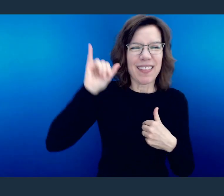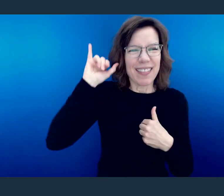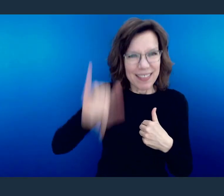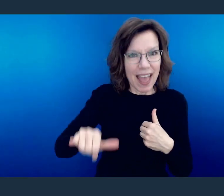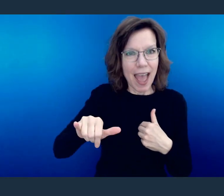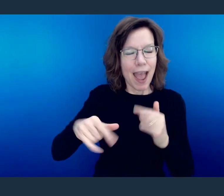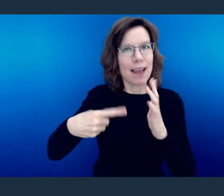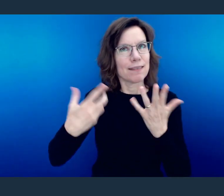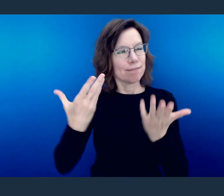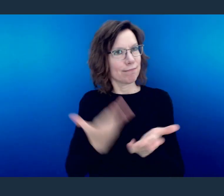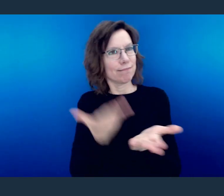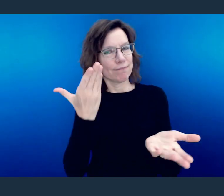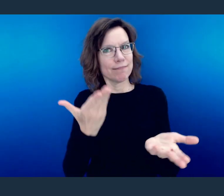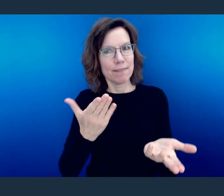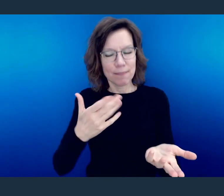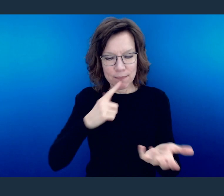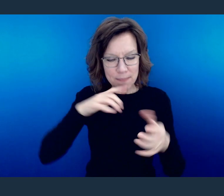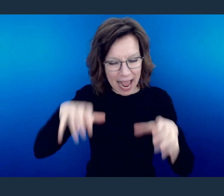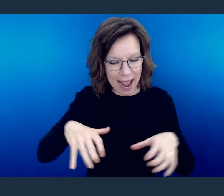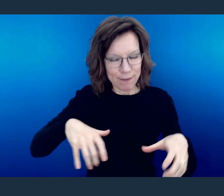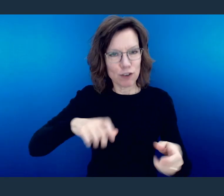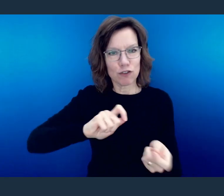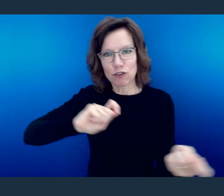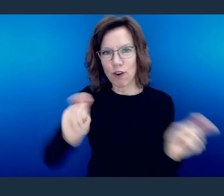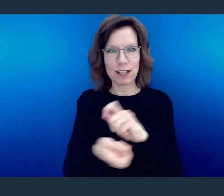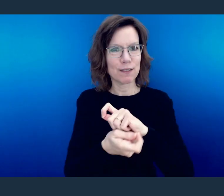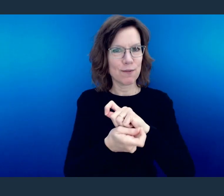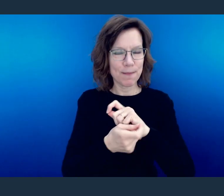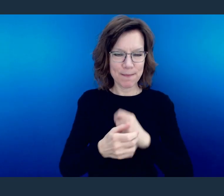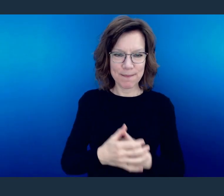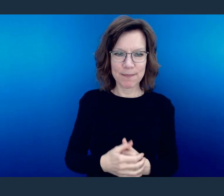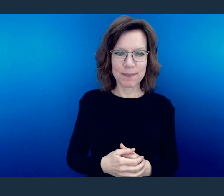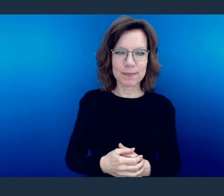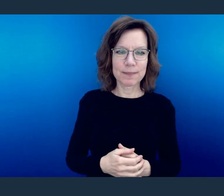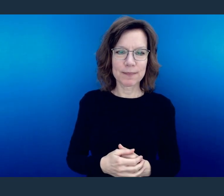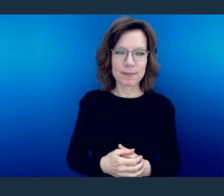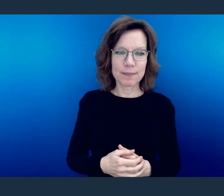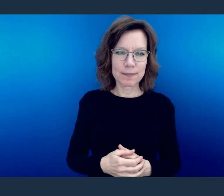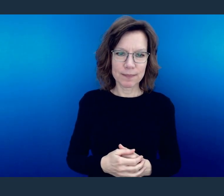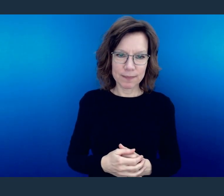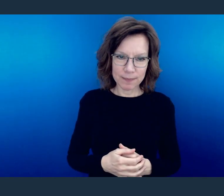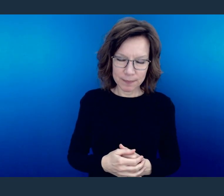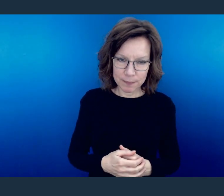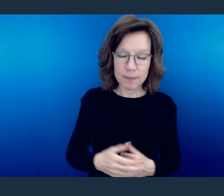That's what a transformed behavior looks like.